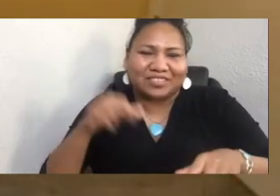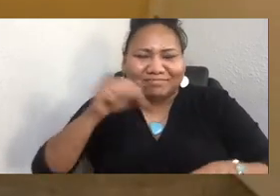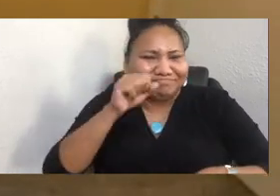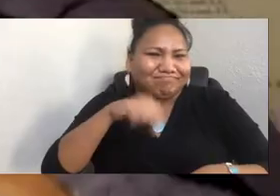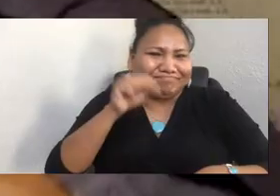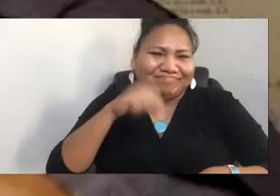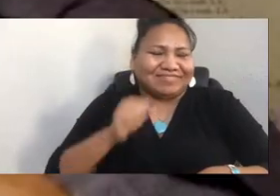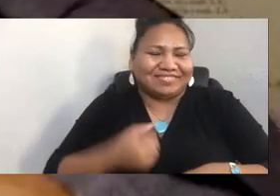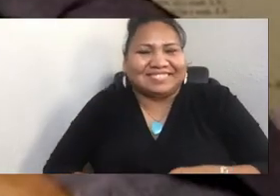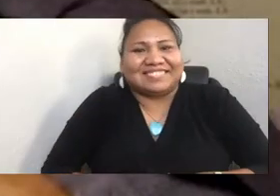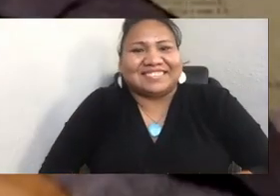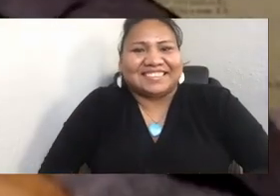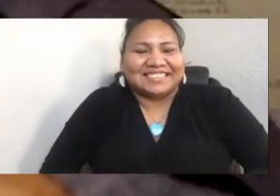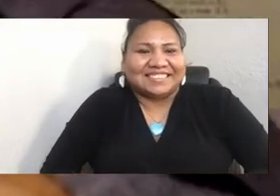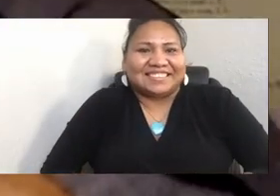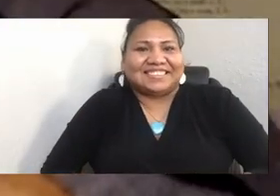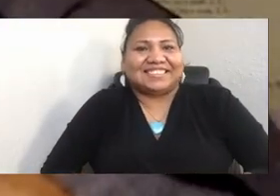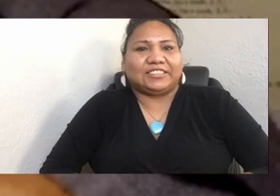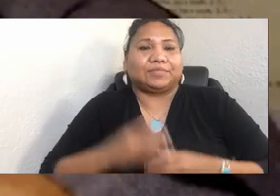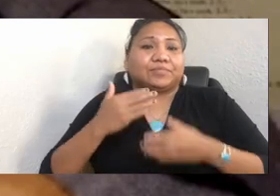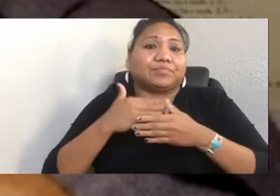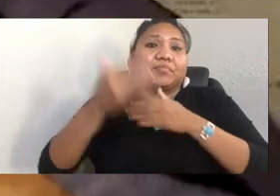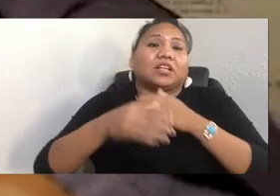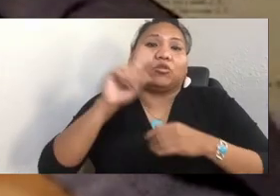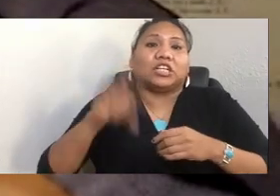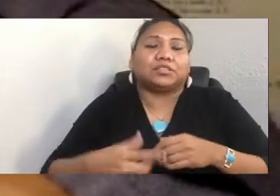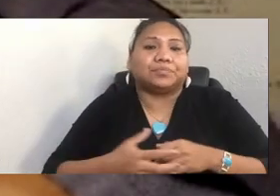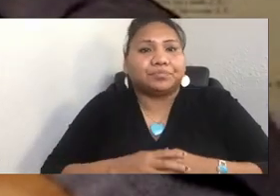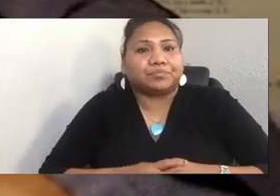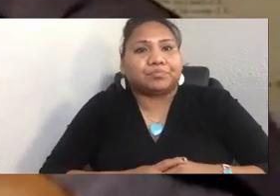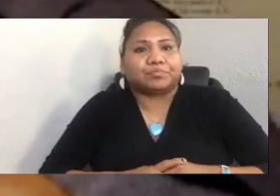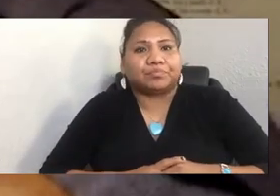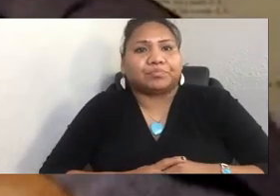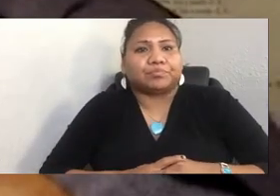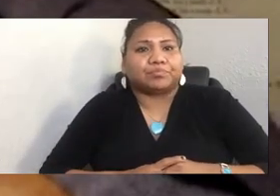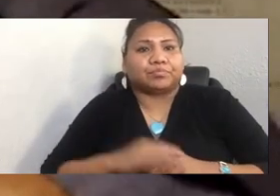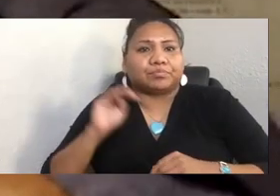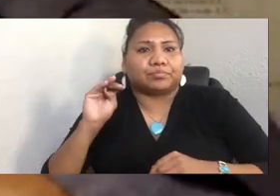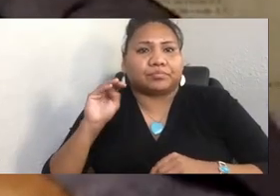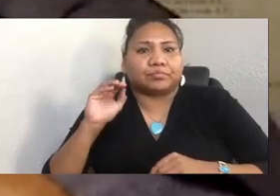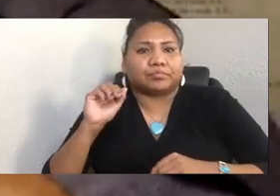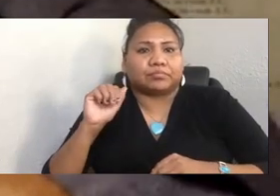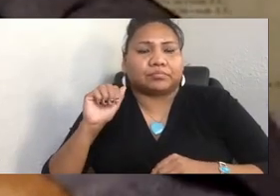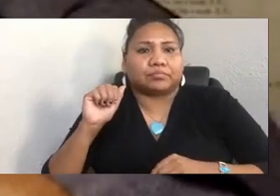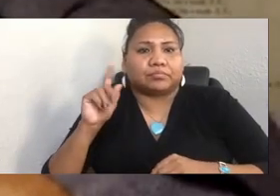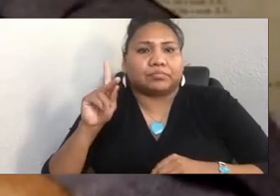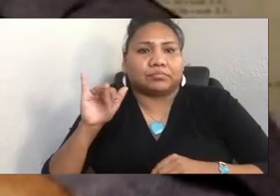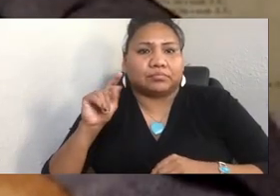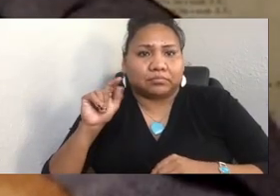So next question is, Matika, your inviting interview query, which is, is there anything you want